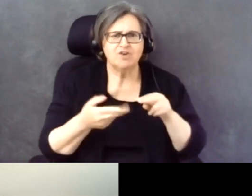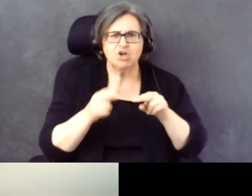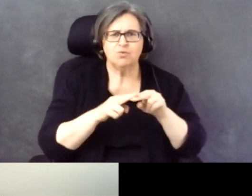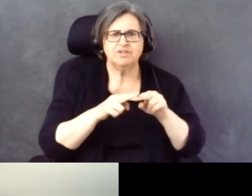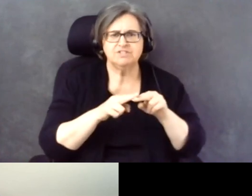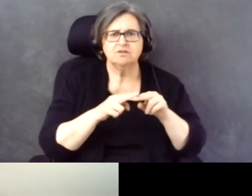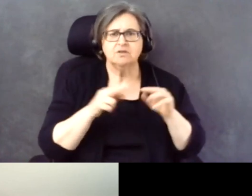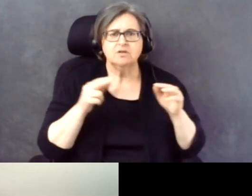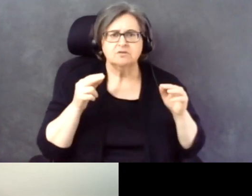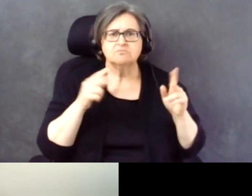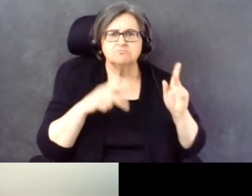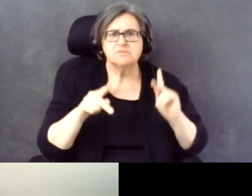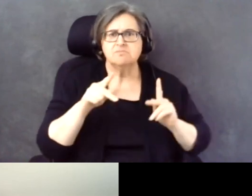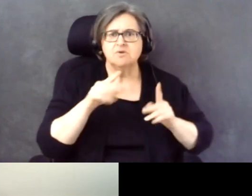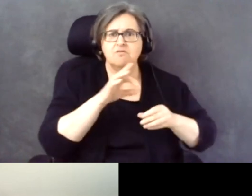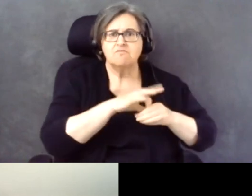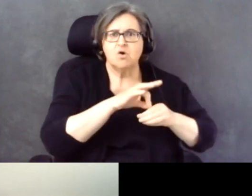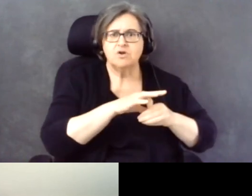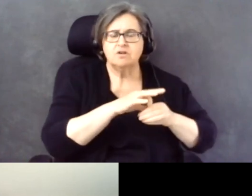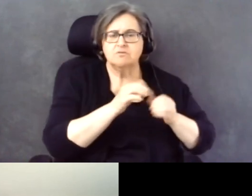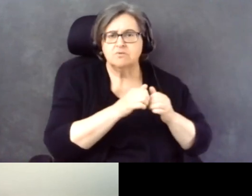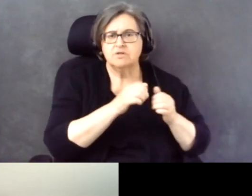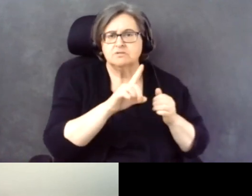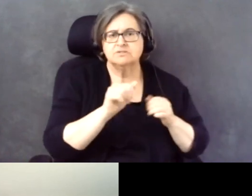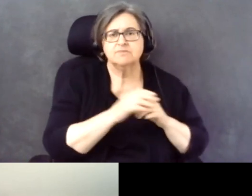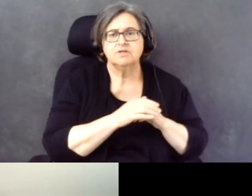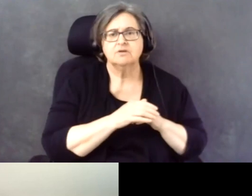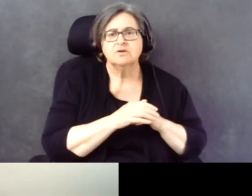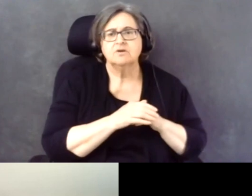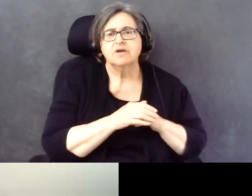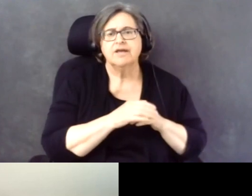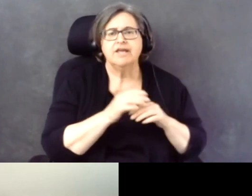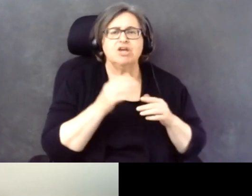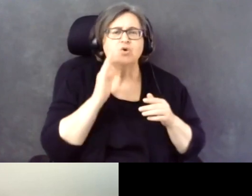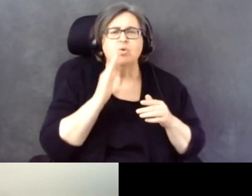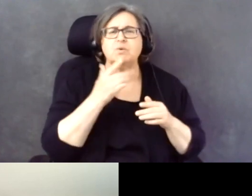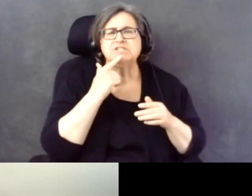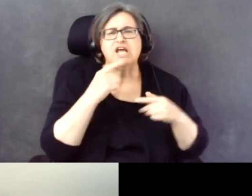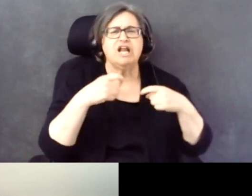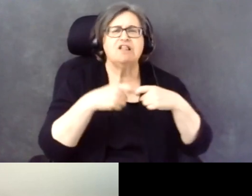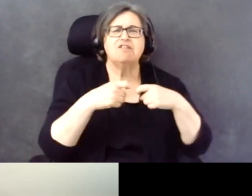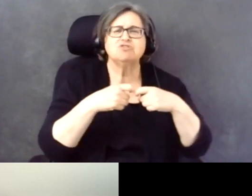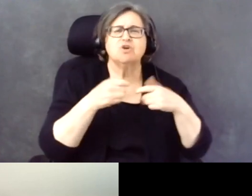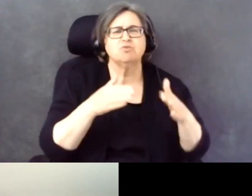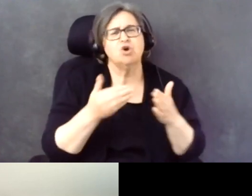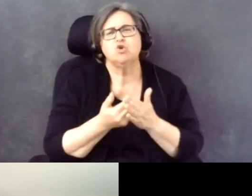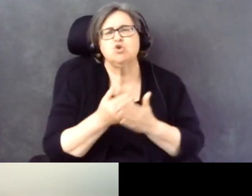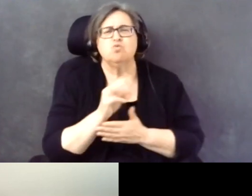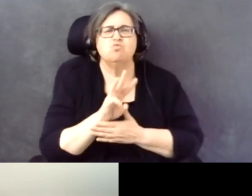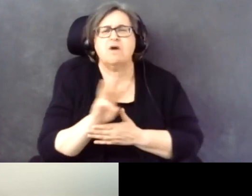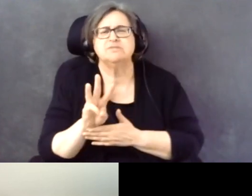with disabilities have to do with some kind of electronic record, new website, new outreach